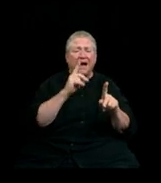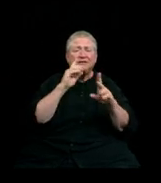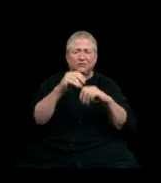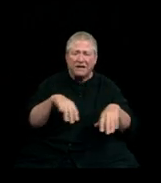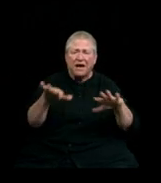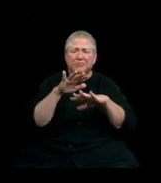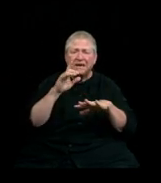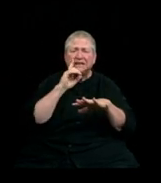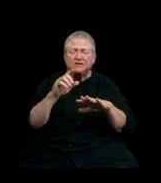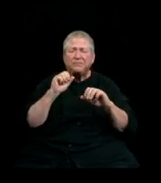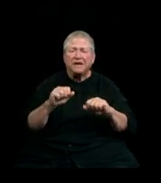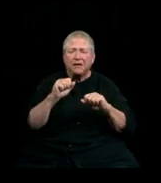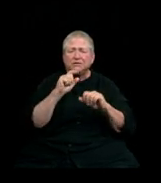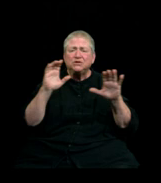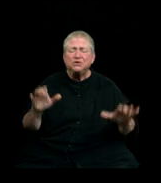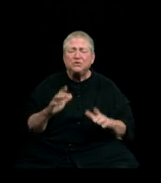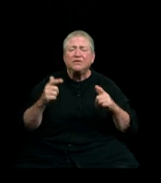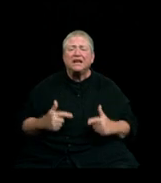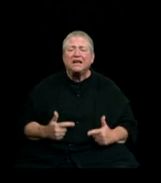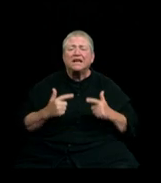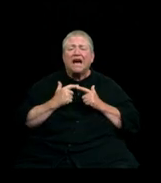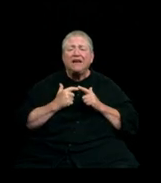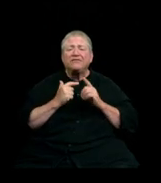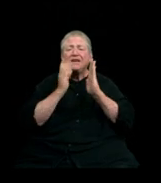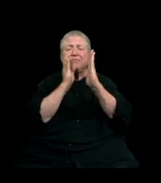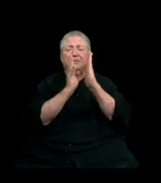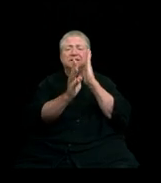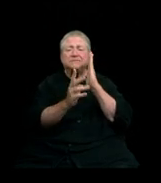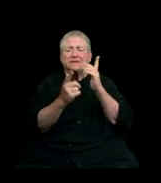live commencement ceremony. You will be most welcome.